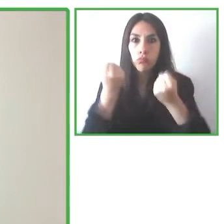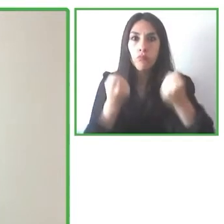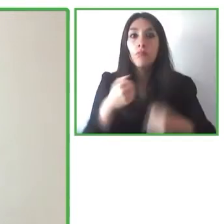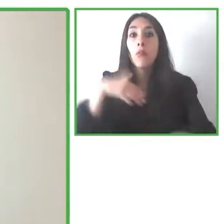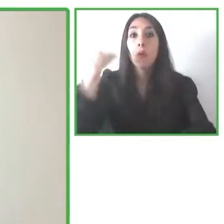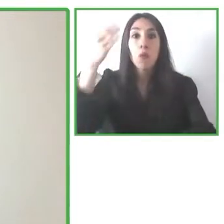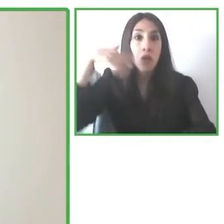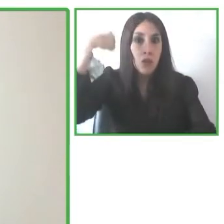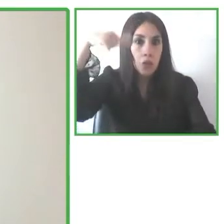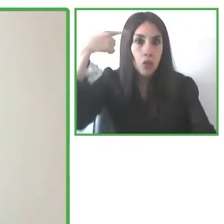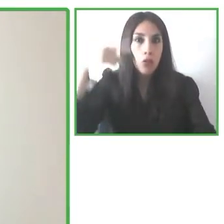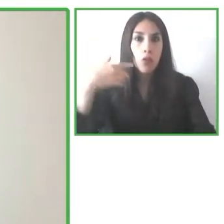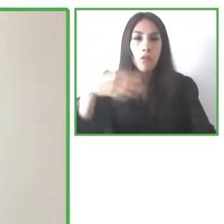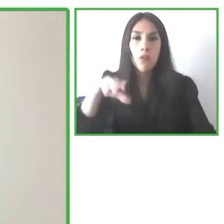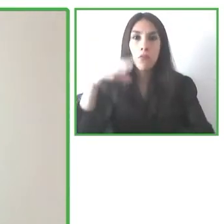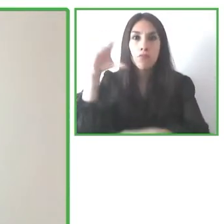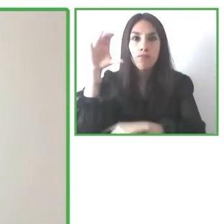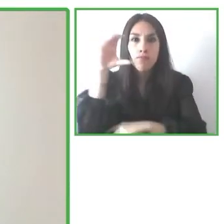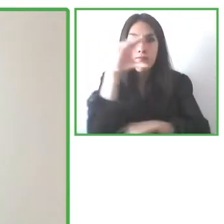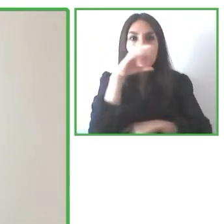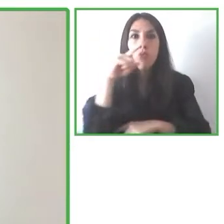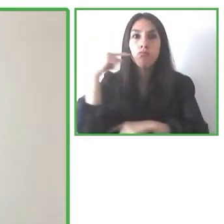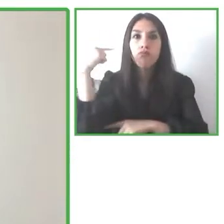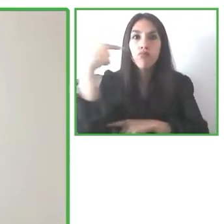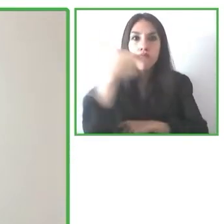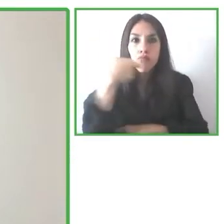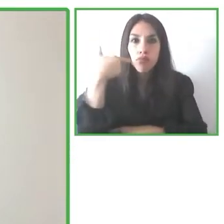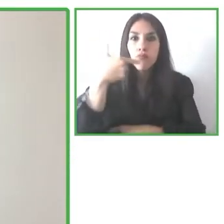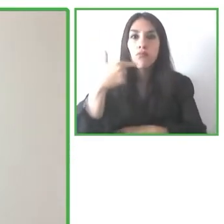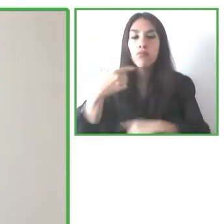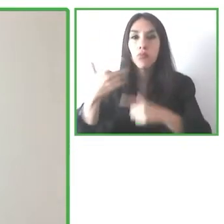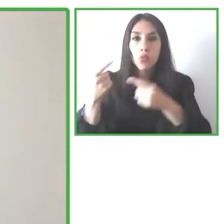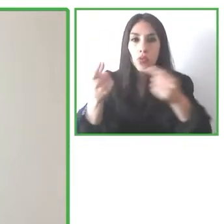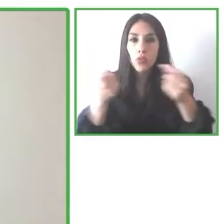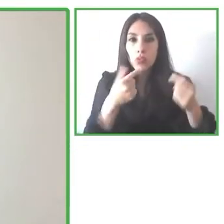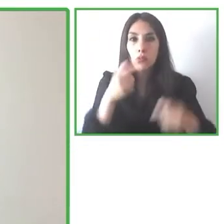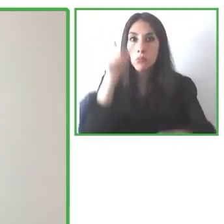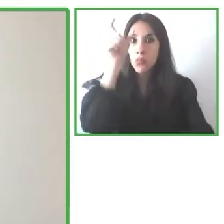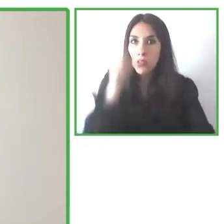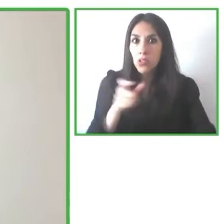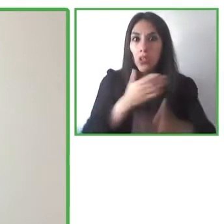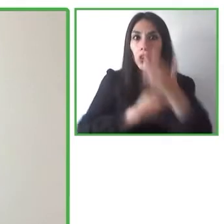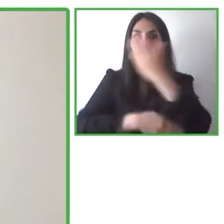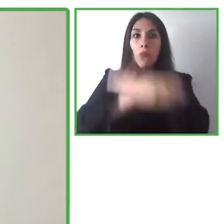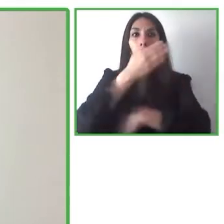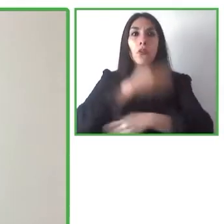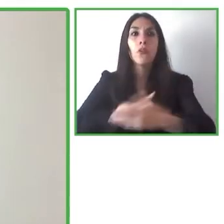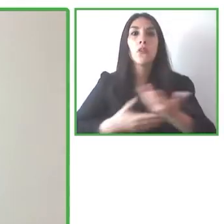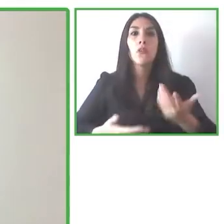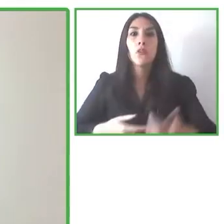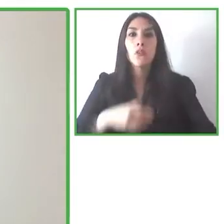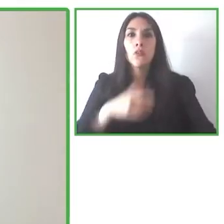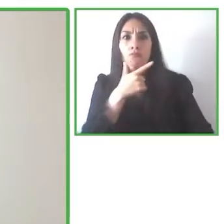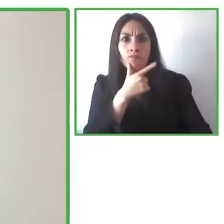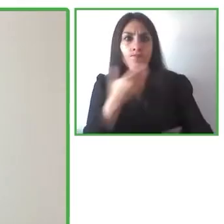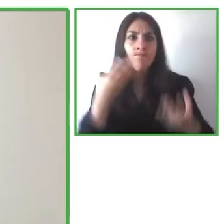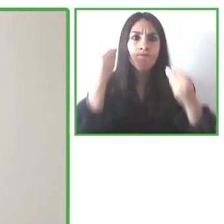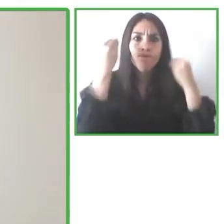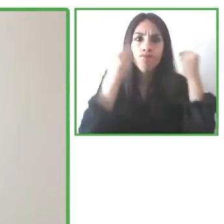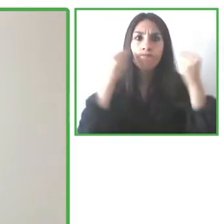and he tries to find a parking spot he cannot find one and so it doesn't matter he often finds